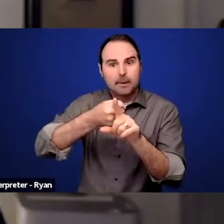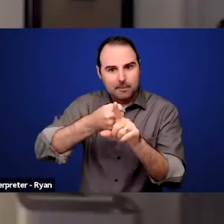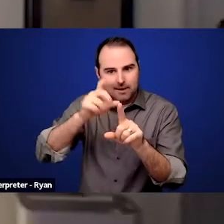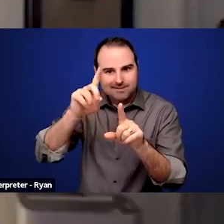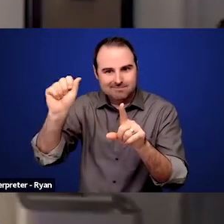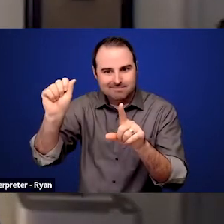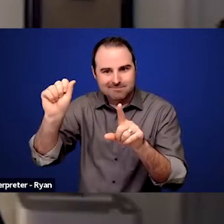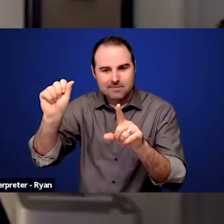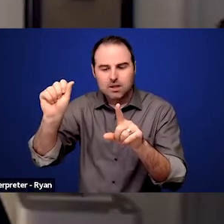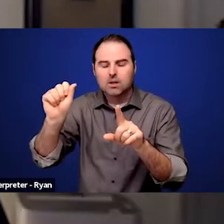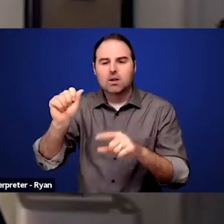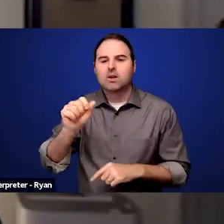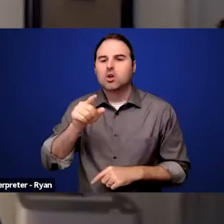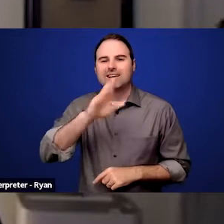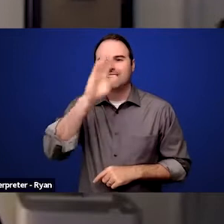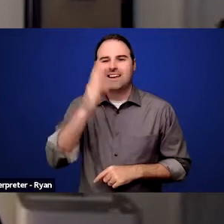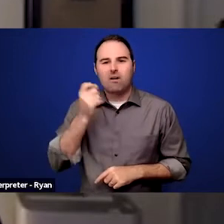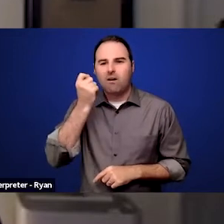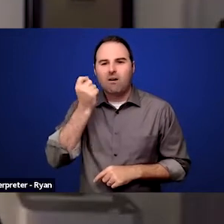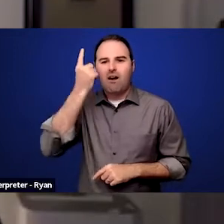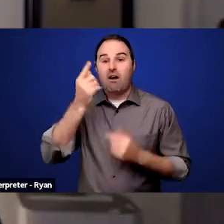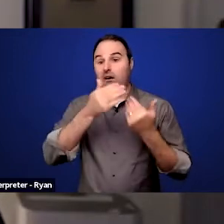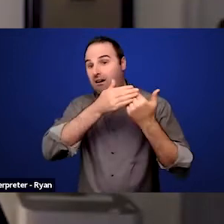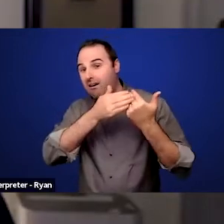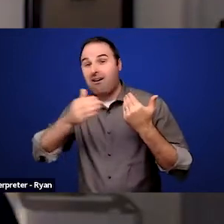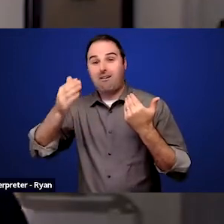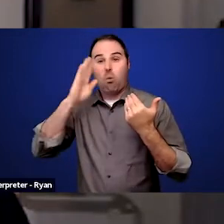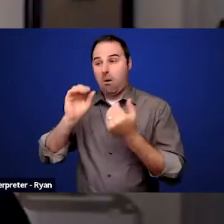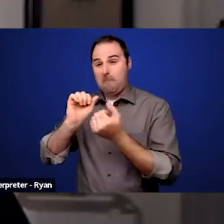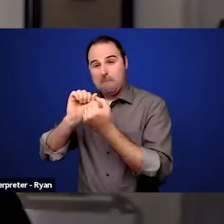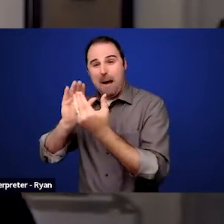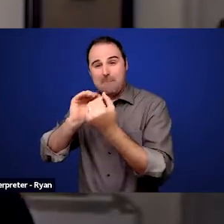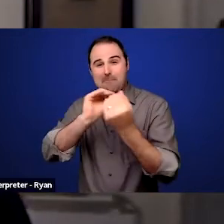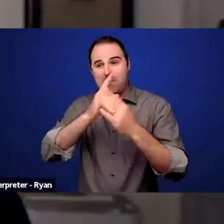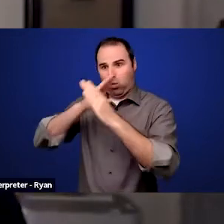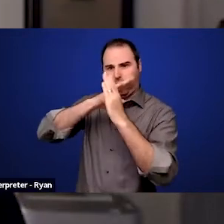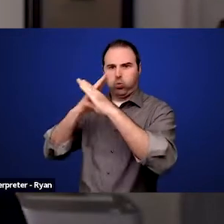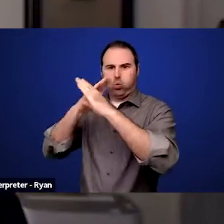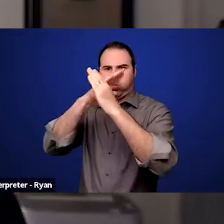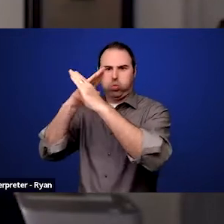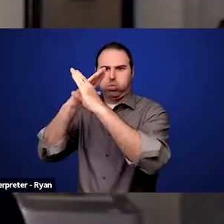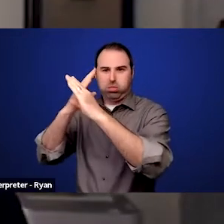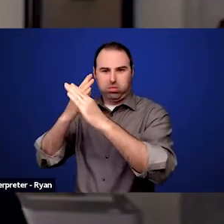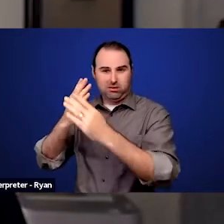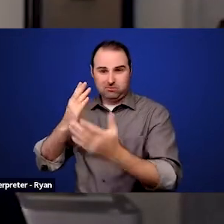that you're gonna experience. And in the area of disability in the forties and fifties,